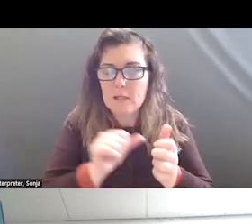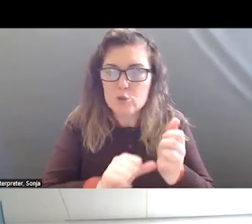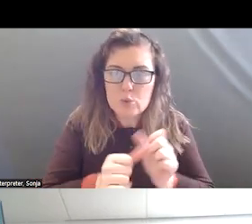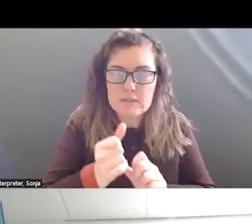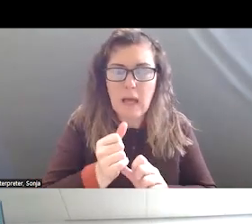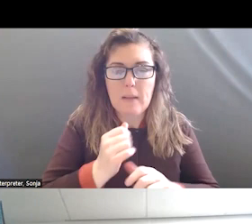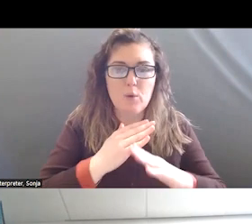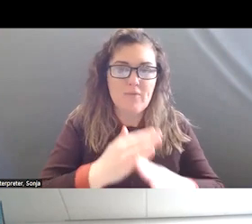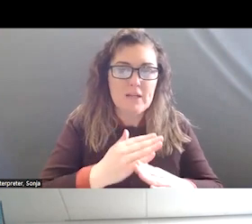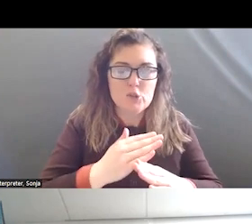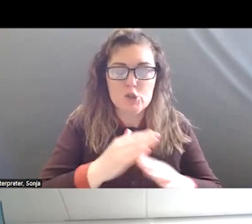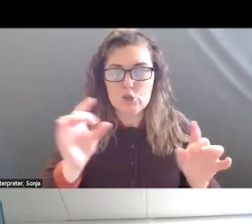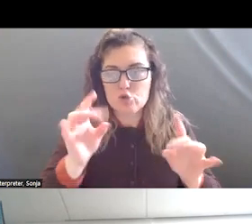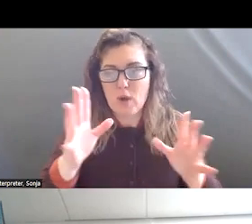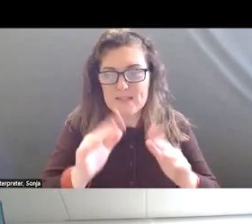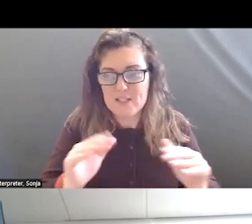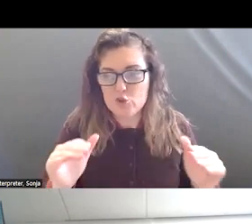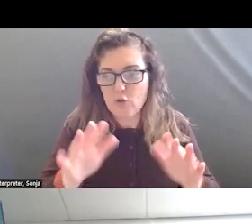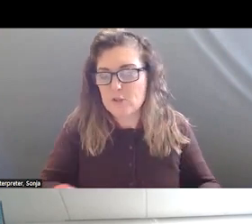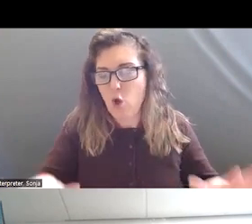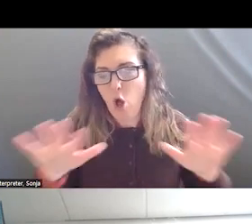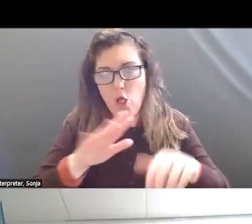ACROSS THE COUNTRY. GREAT TO HEAR FROM YOU, EDUARDO.